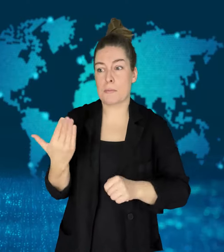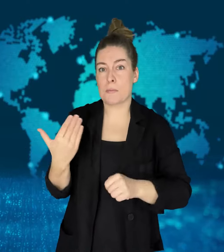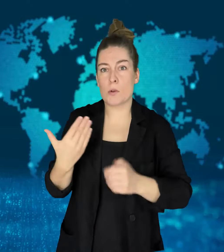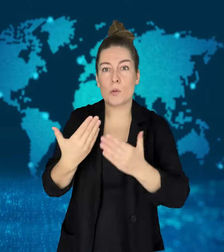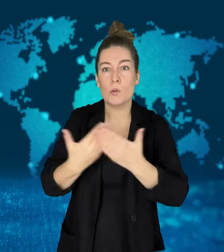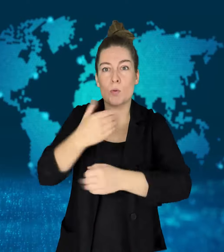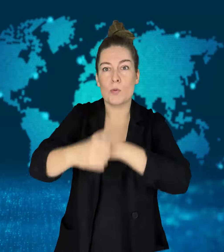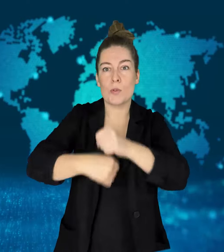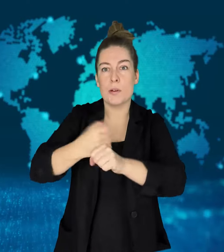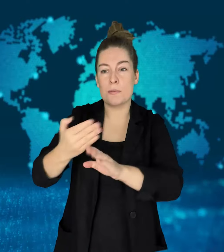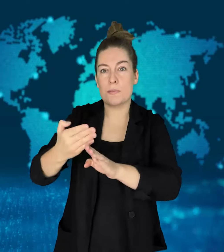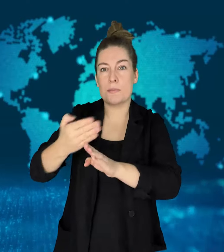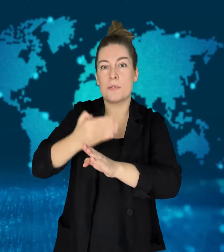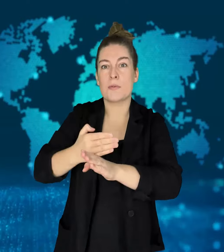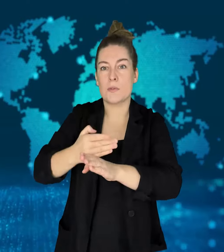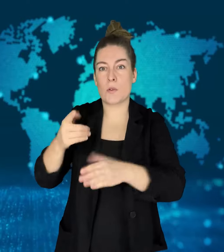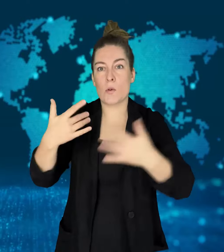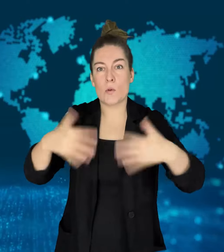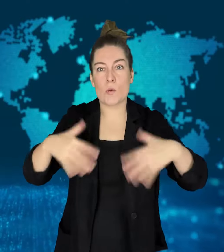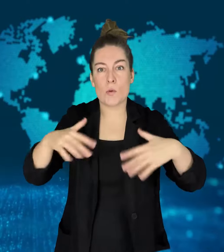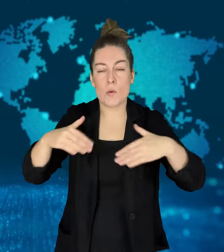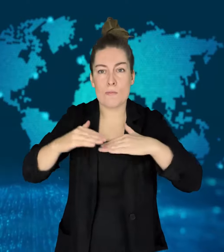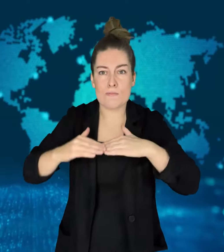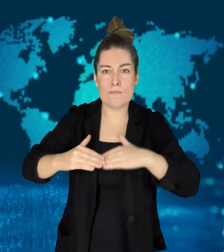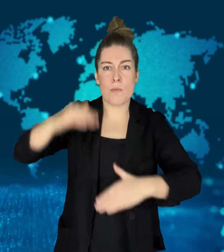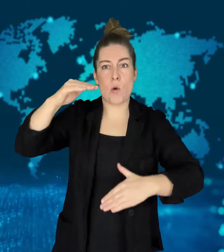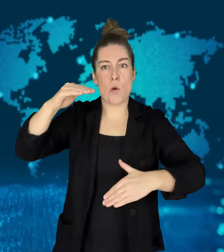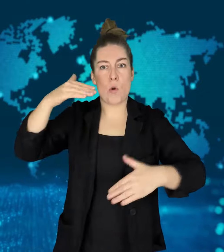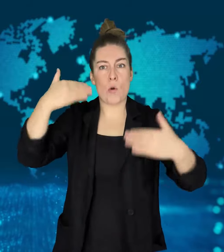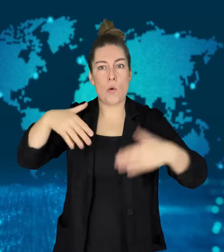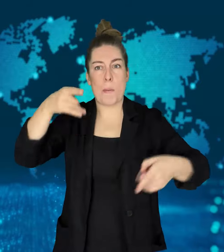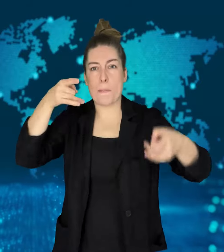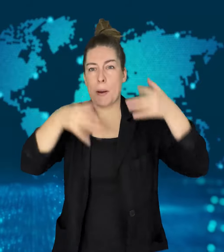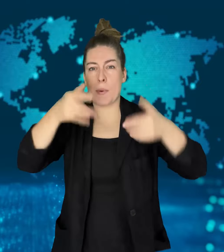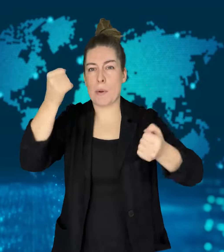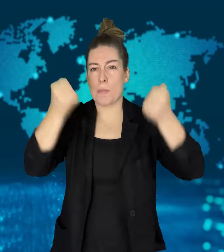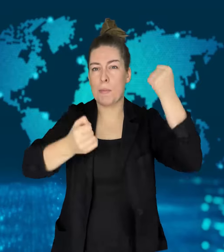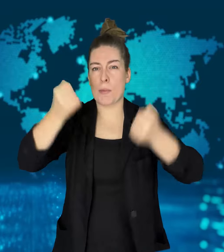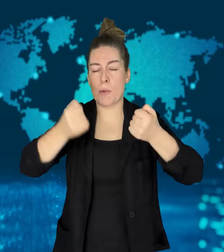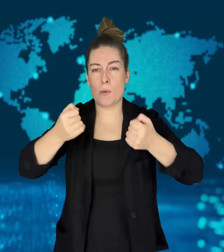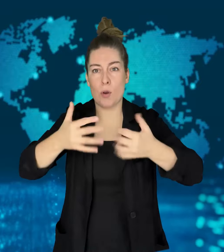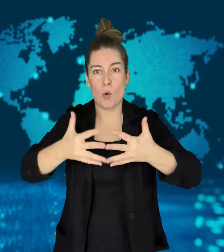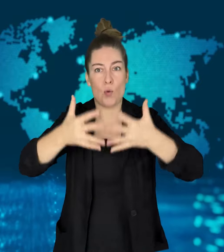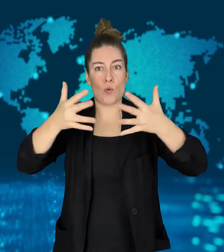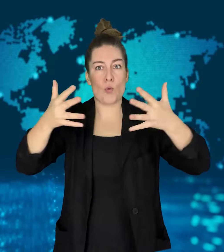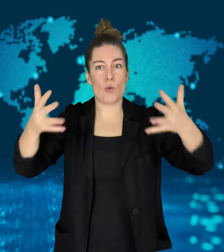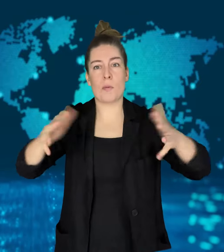since their invasion into Ukraine began.